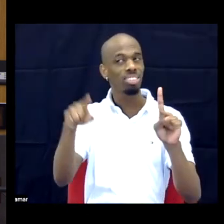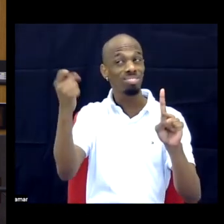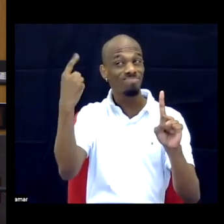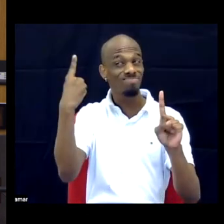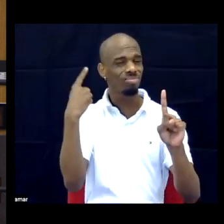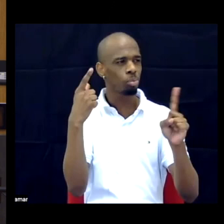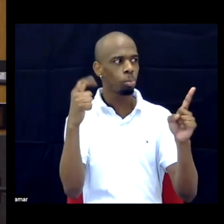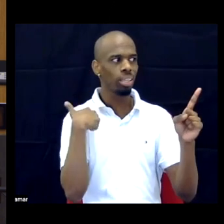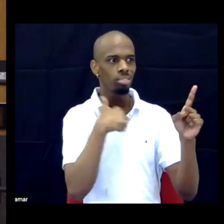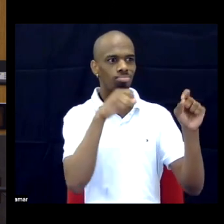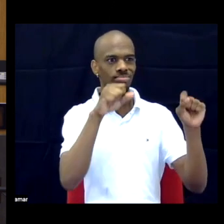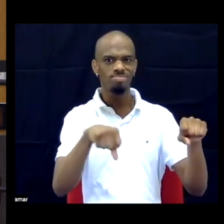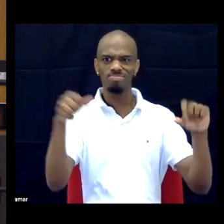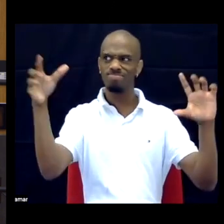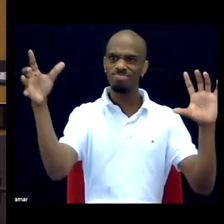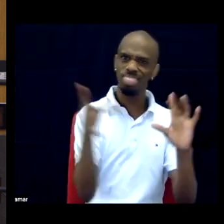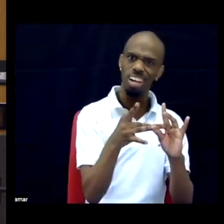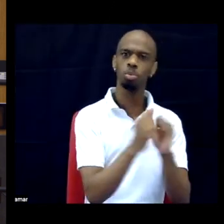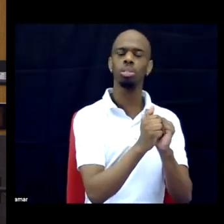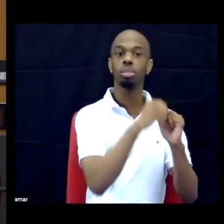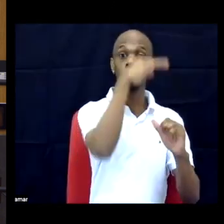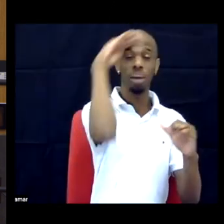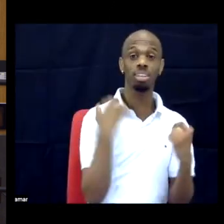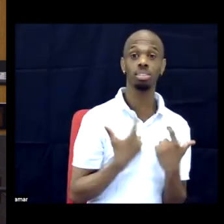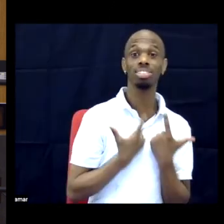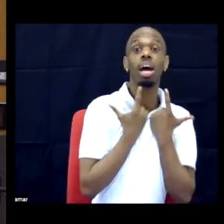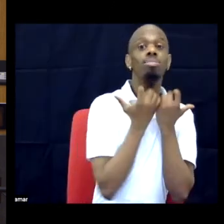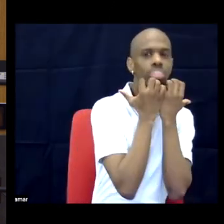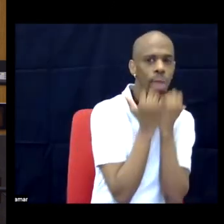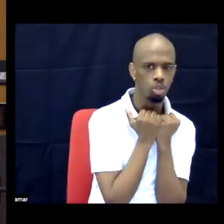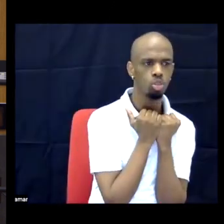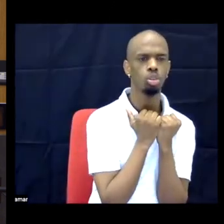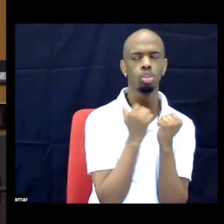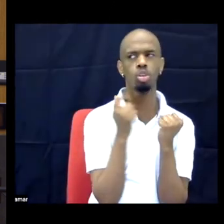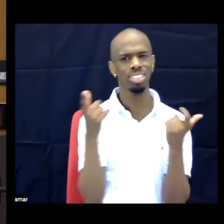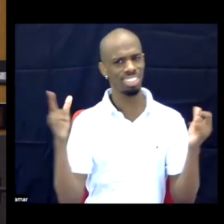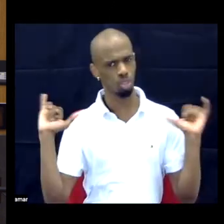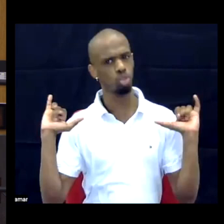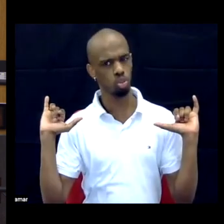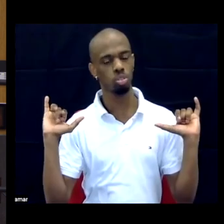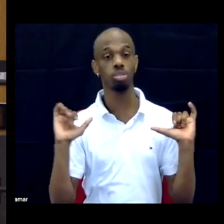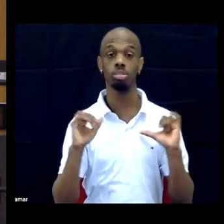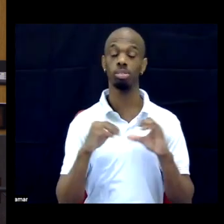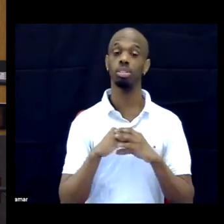There was a relatively law article titled blackness as a disability, so it's both ways.